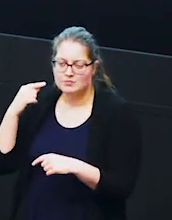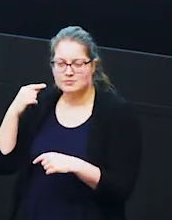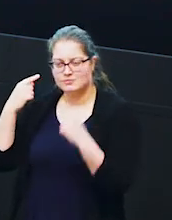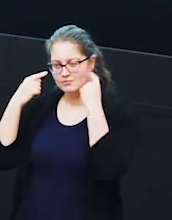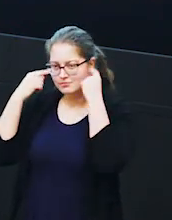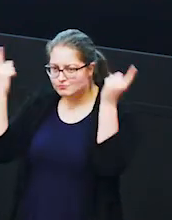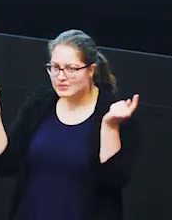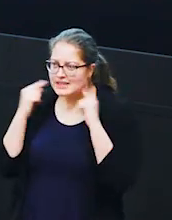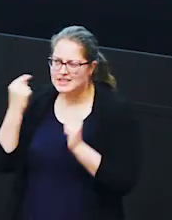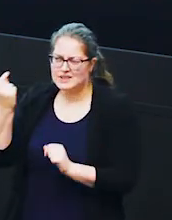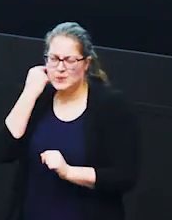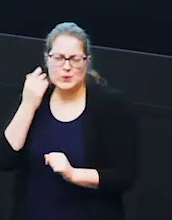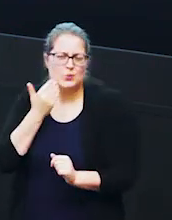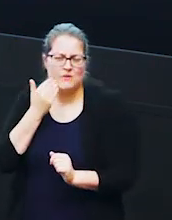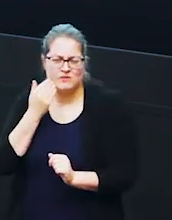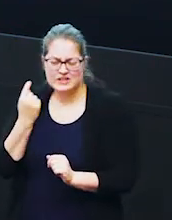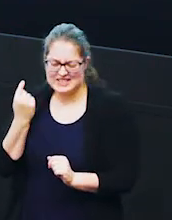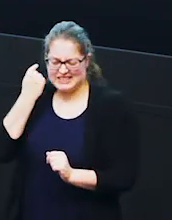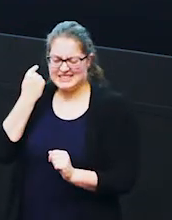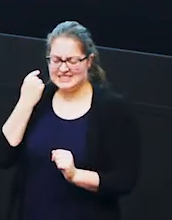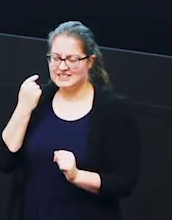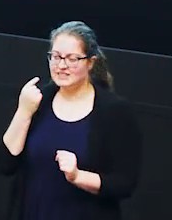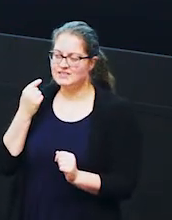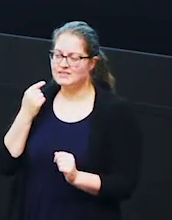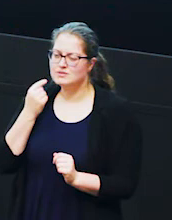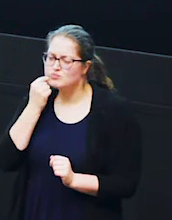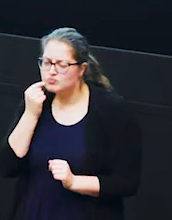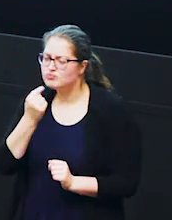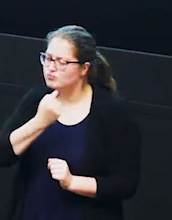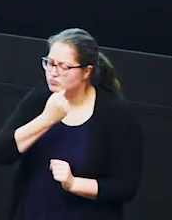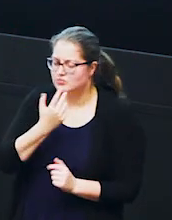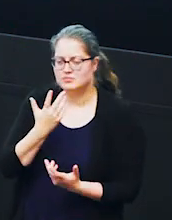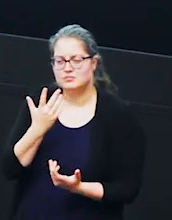for the ears on an elephant which quite soft and around the mouth and around the end of the